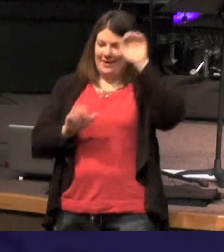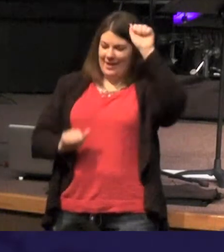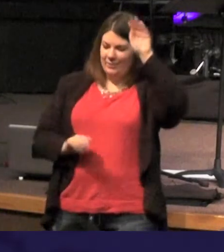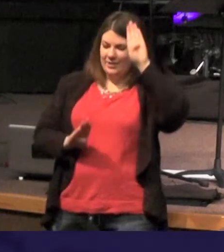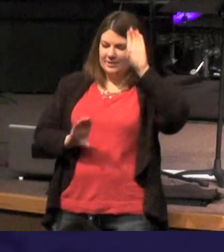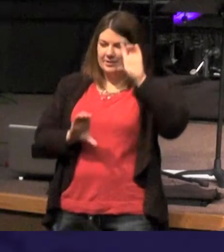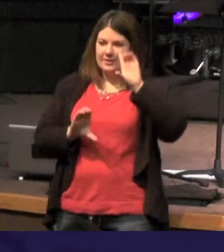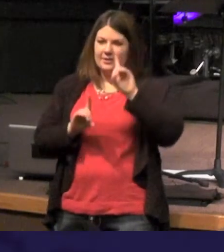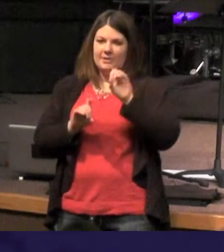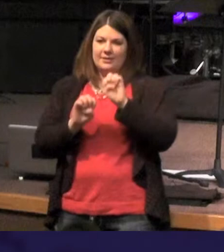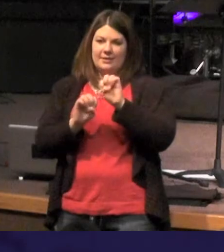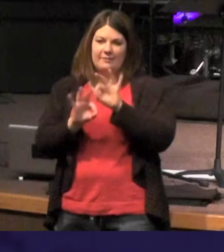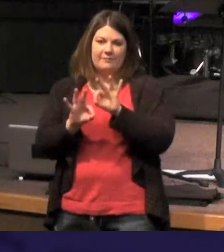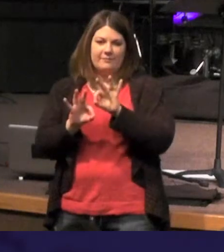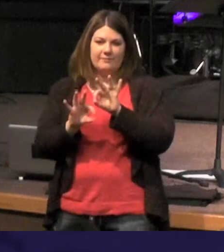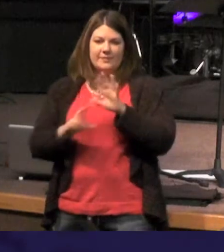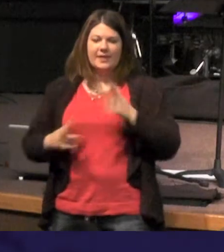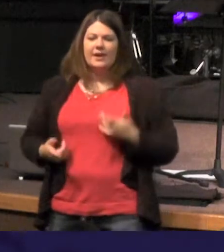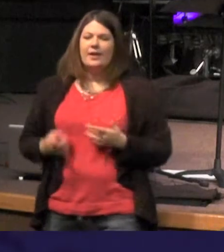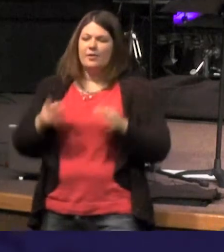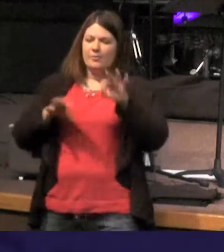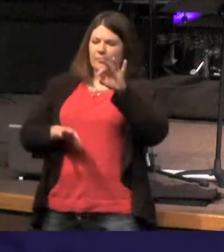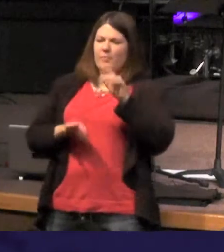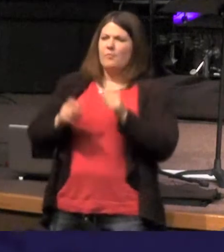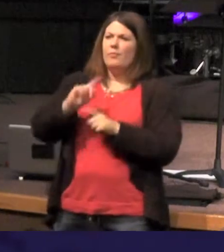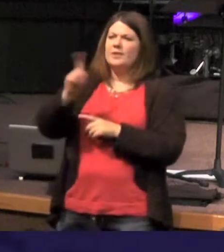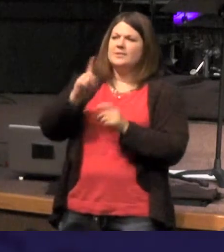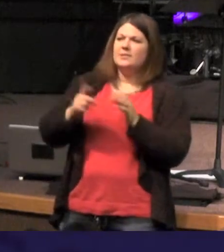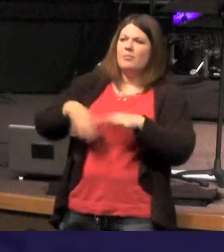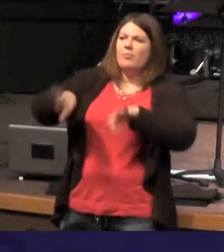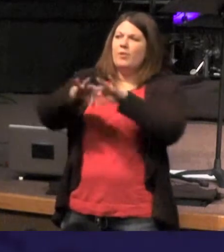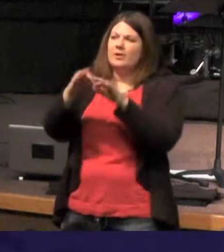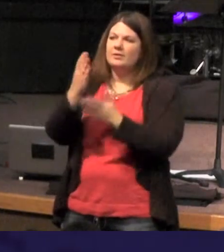when you find a chiastic structure where is the most important point of emphasis